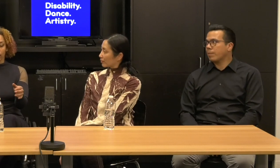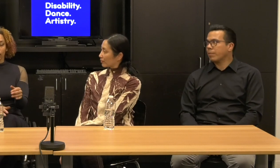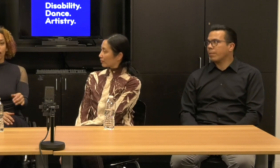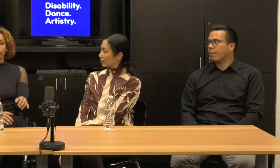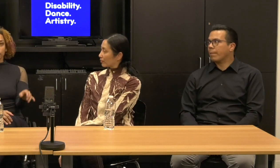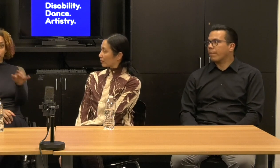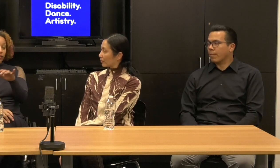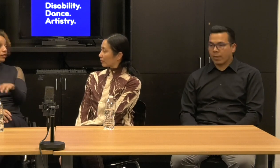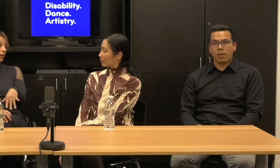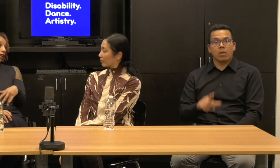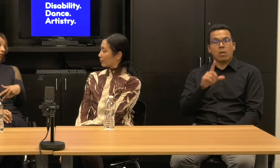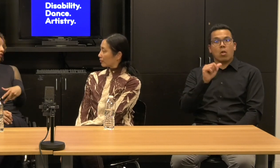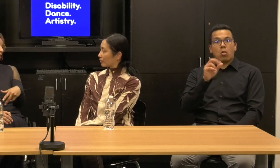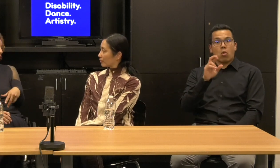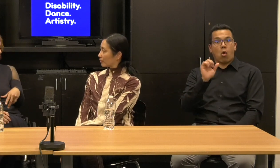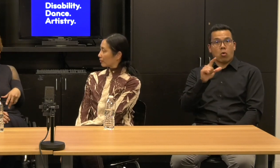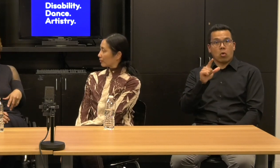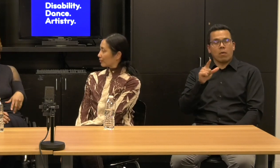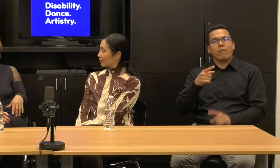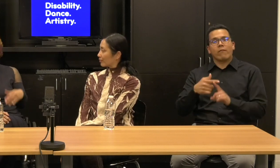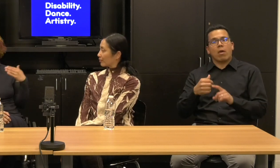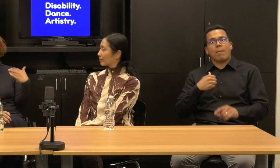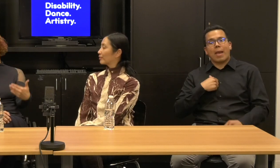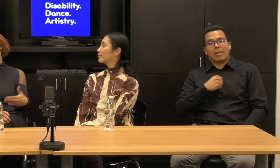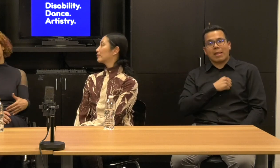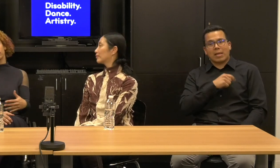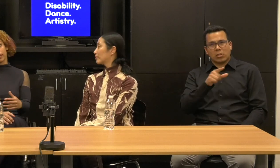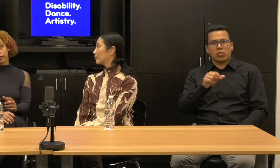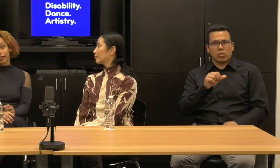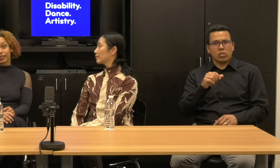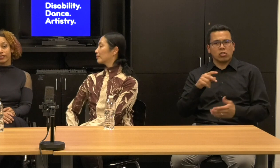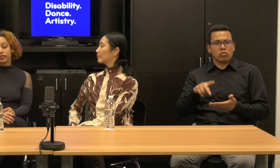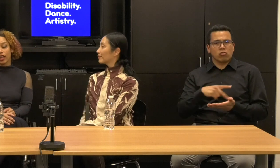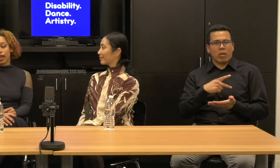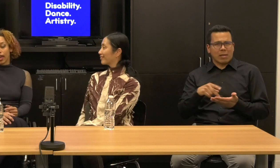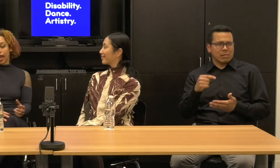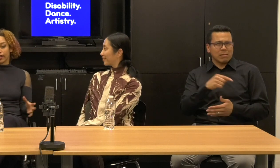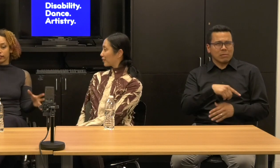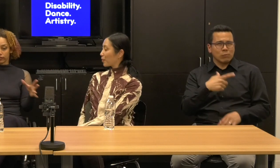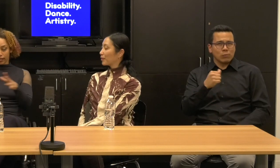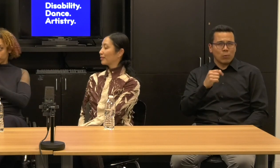So Laurel was based in Atlanta where she danced, who does a scarlet and full radius dance and